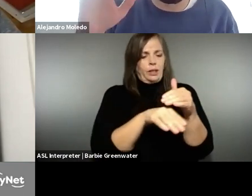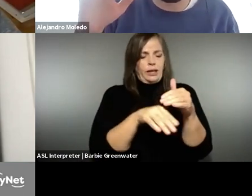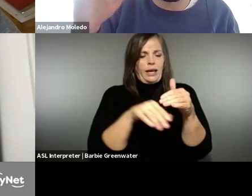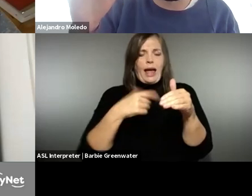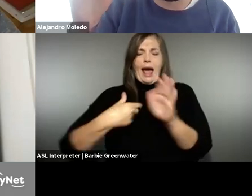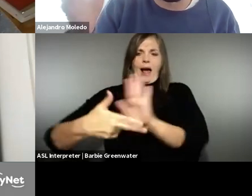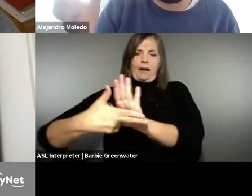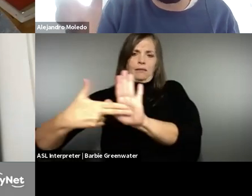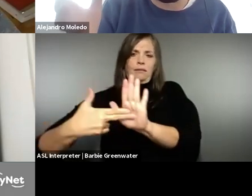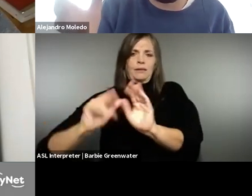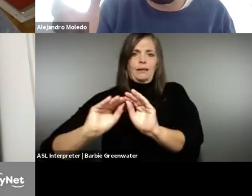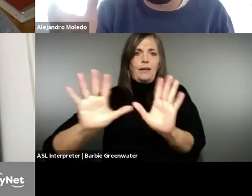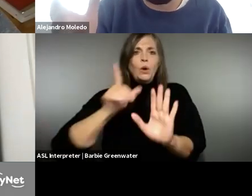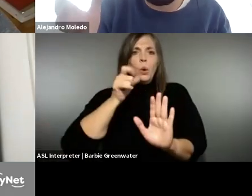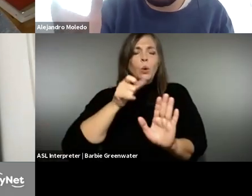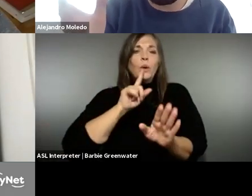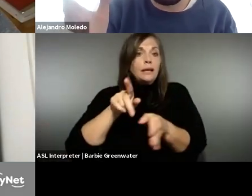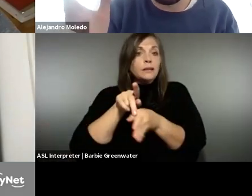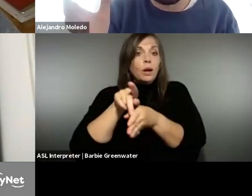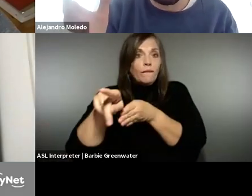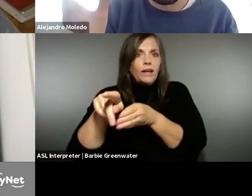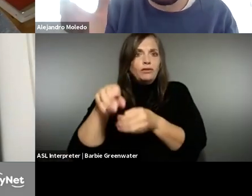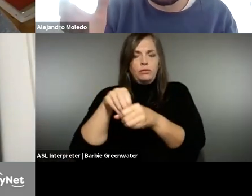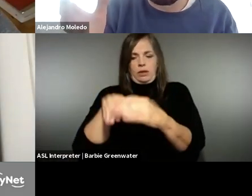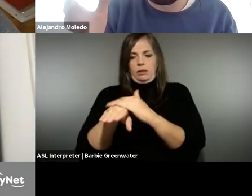professionals and really a certification of who is an